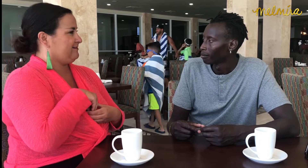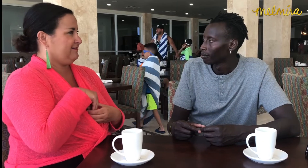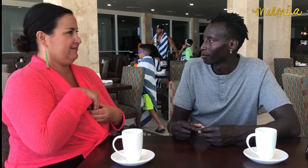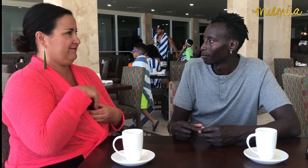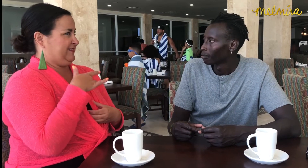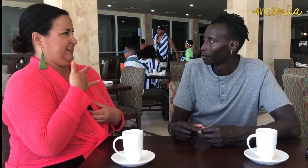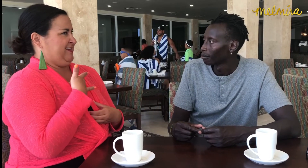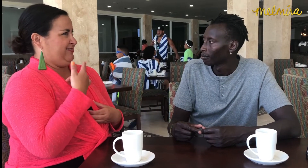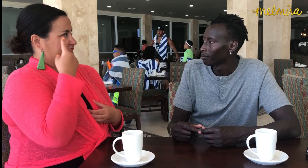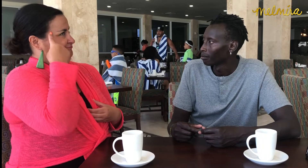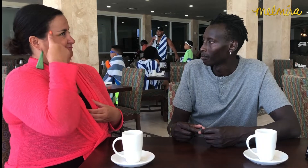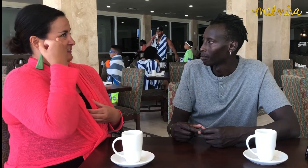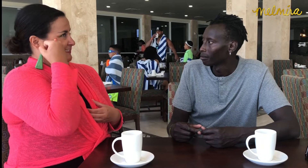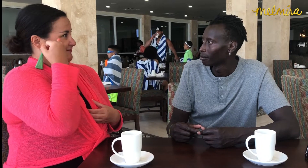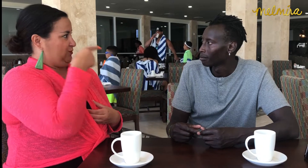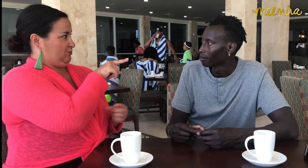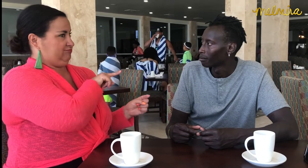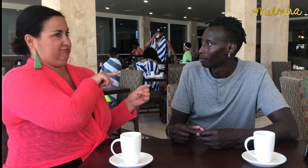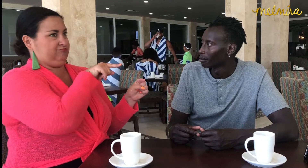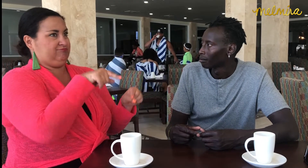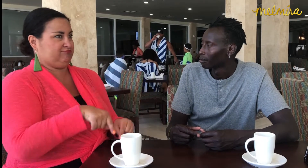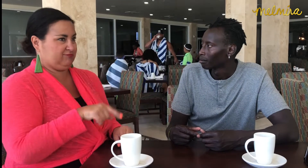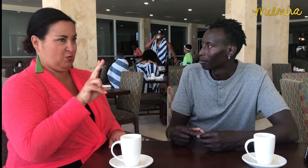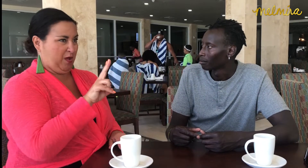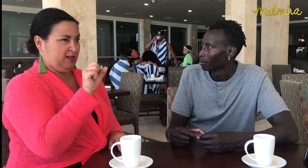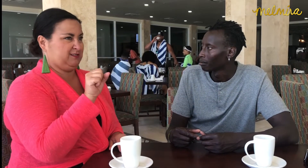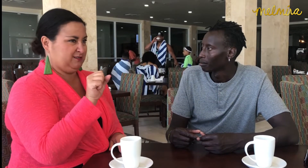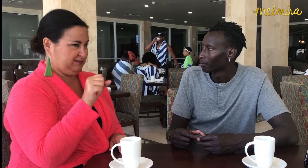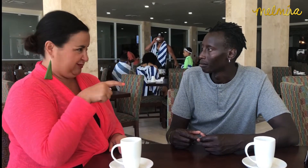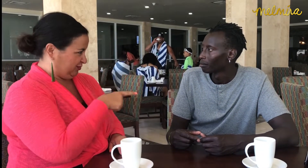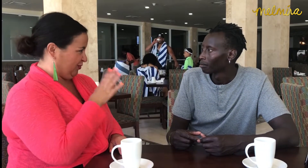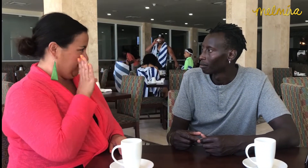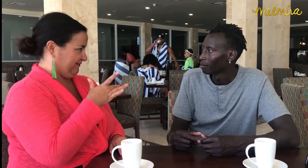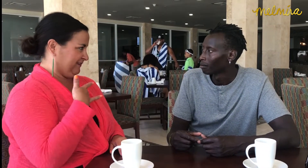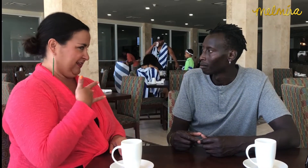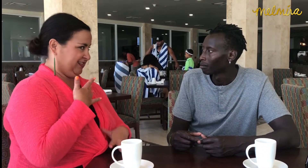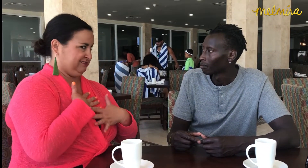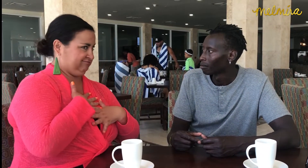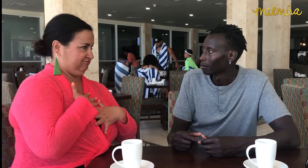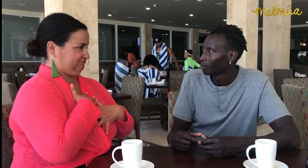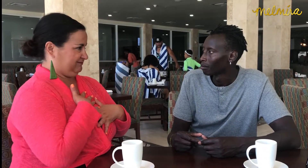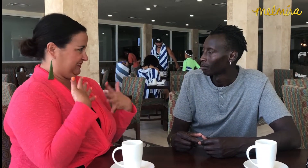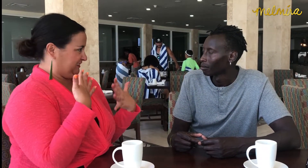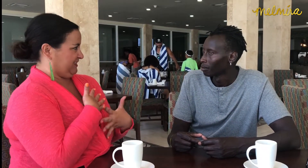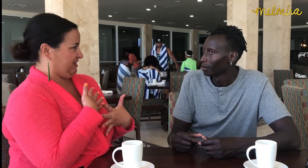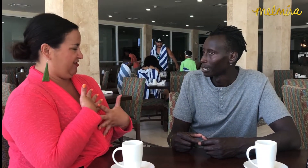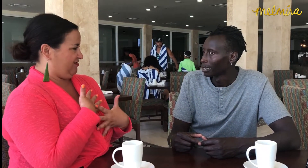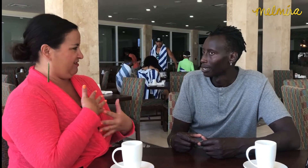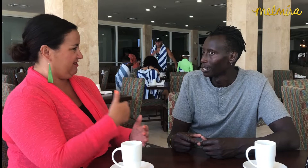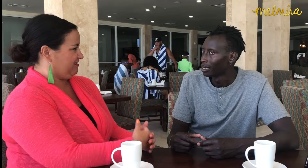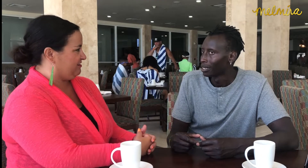I wonder, do you think about visiting the United States and if so, do you have any fear if you were to come here?